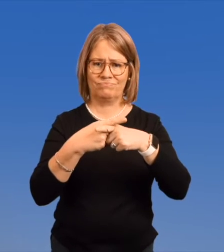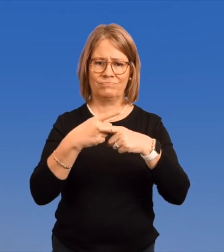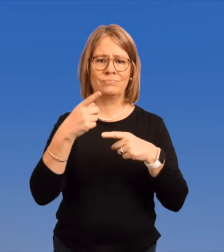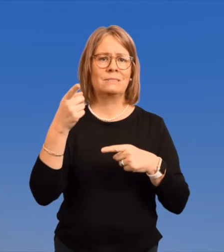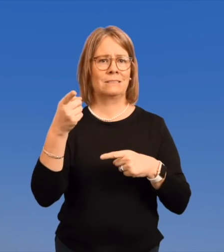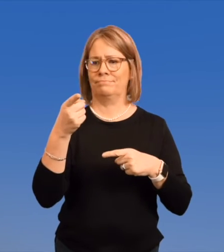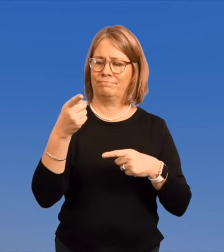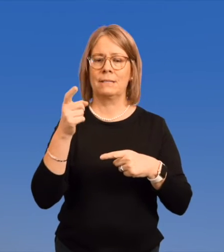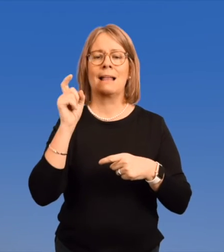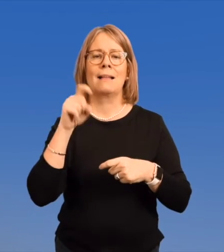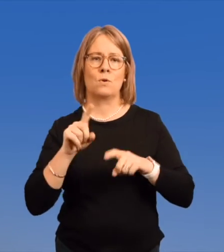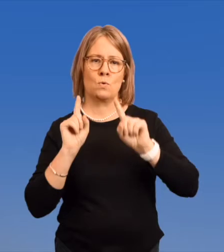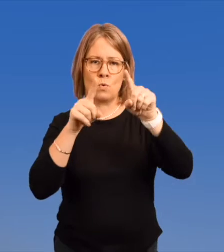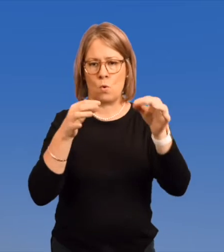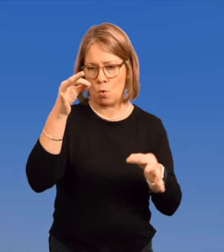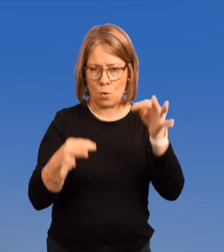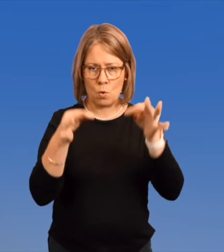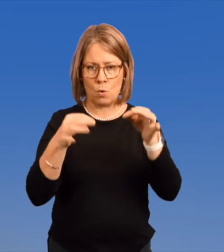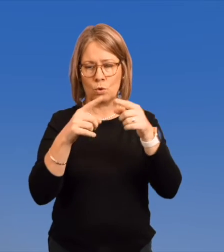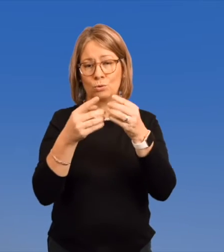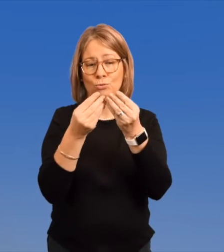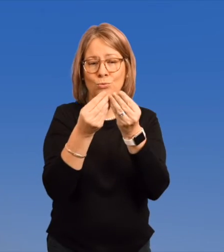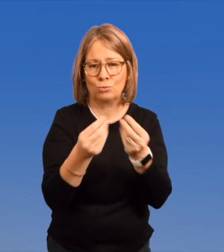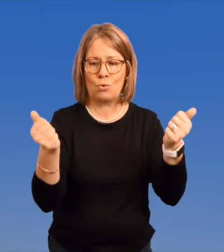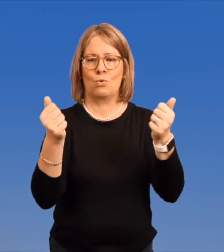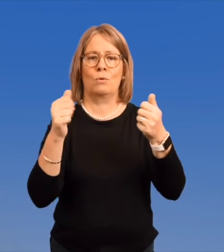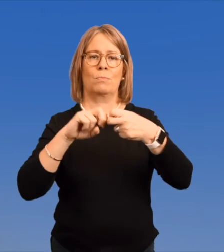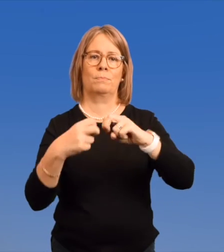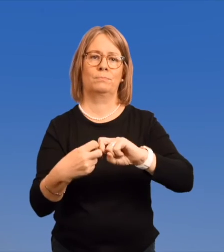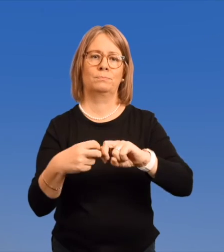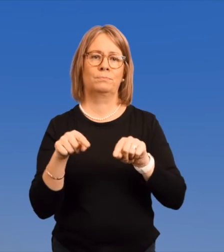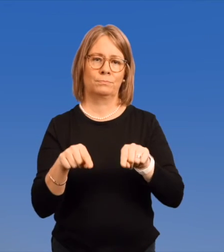and go to court to solve that problem.